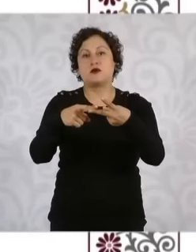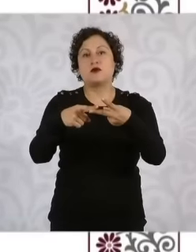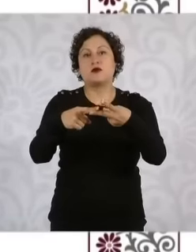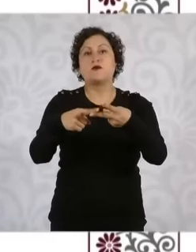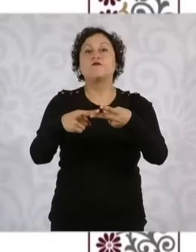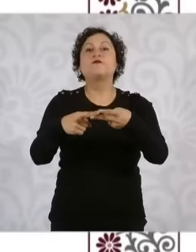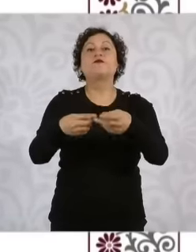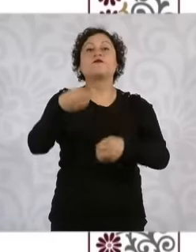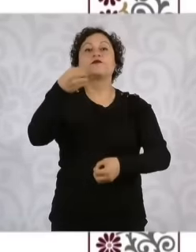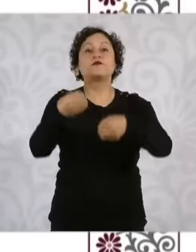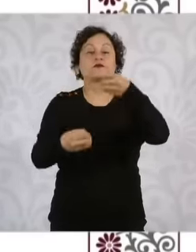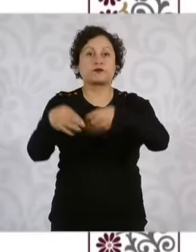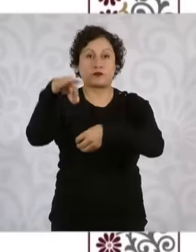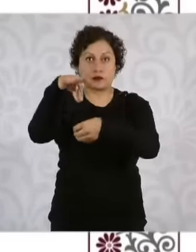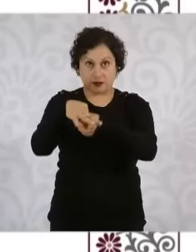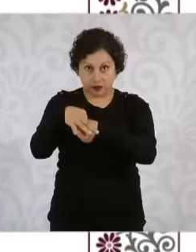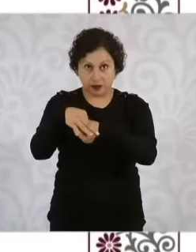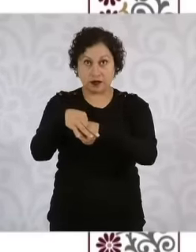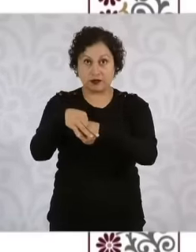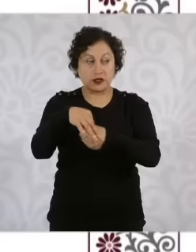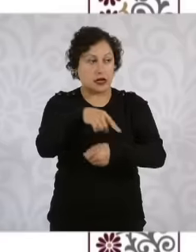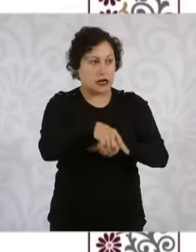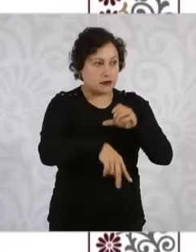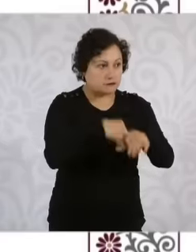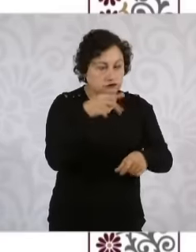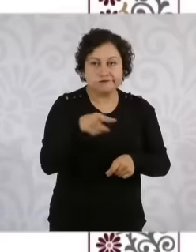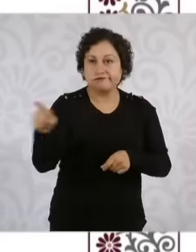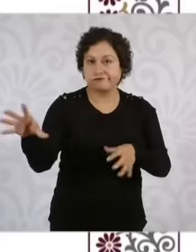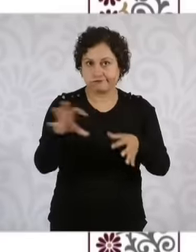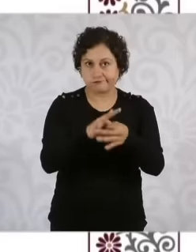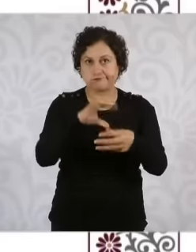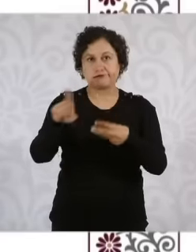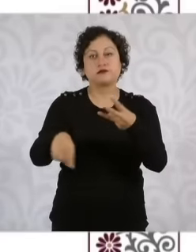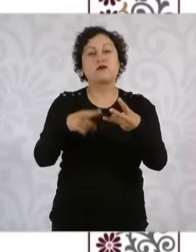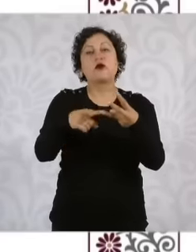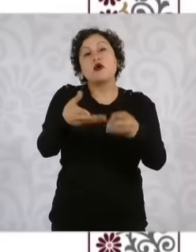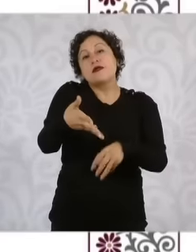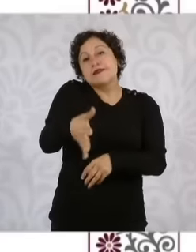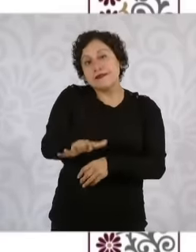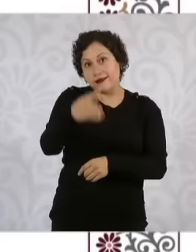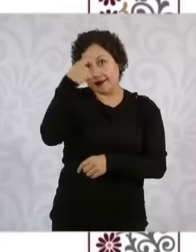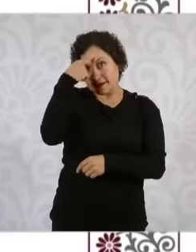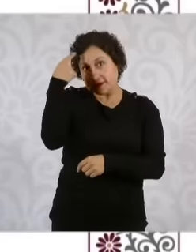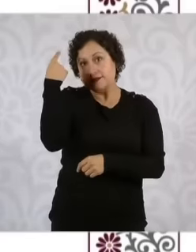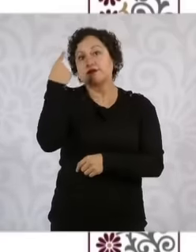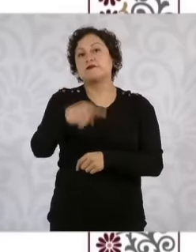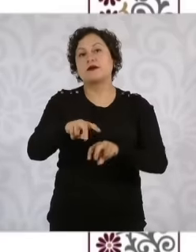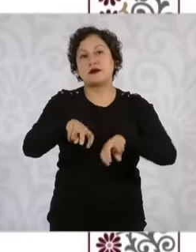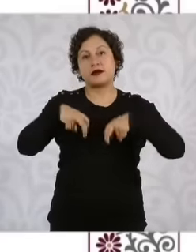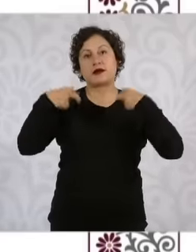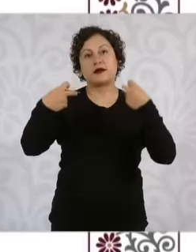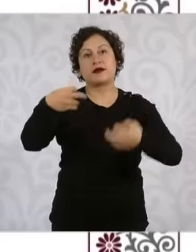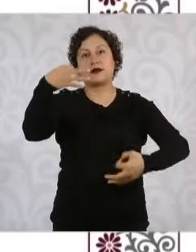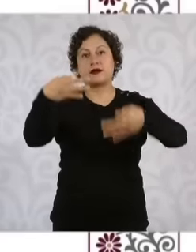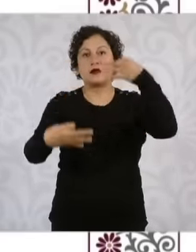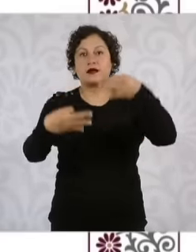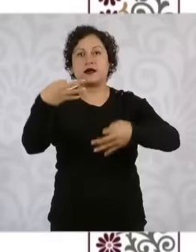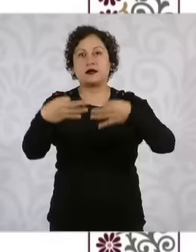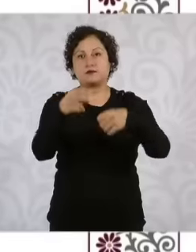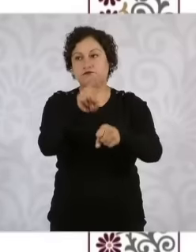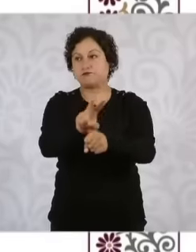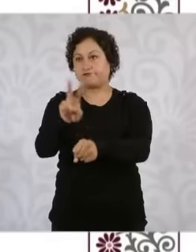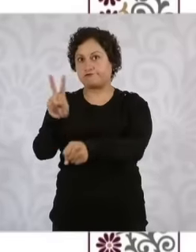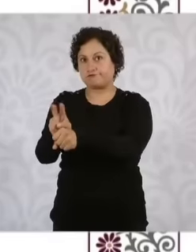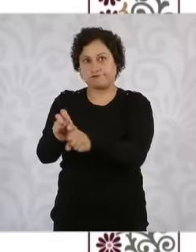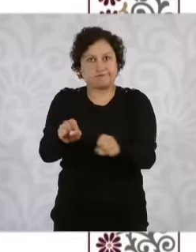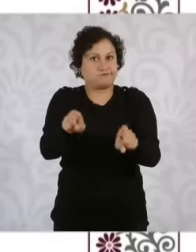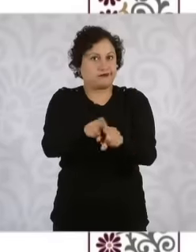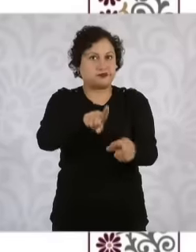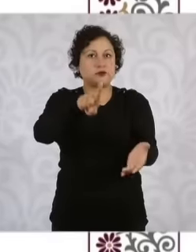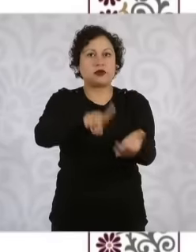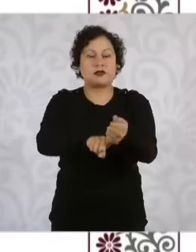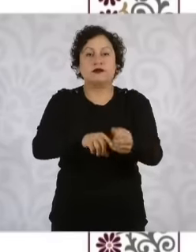vacant electoral magistrate and 10 for magistrates of the court of judicial discipline, two will be for